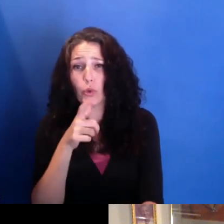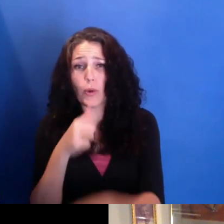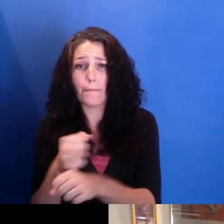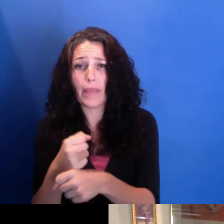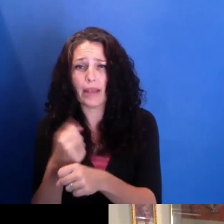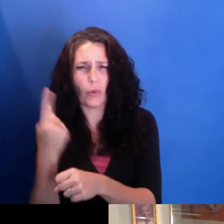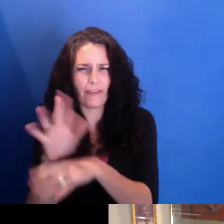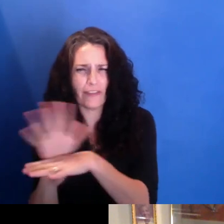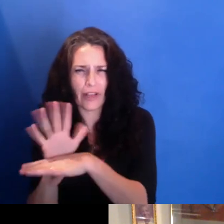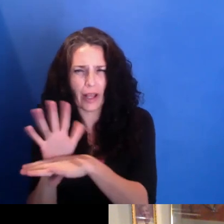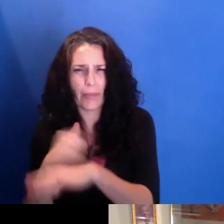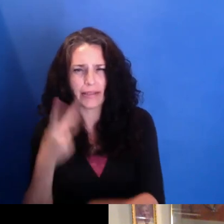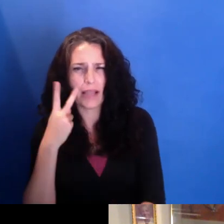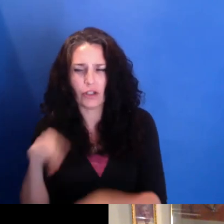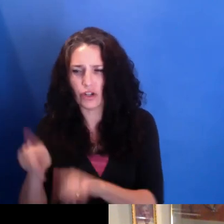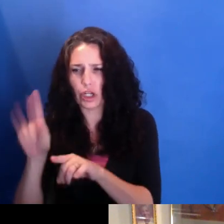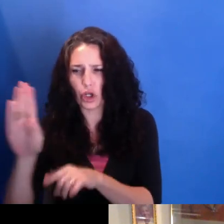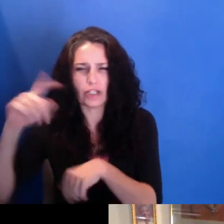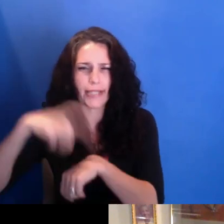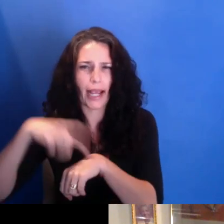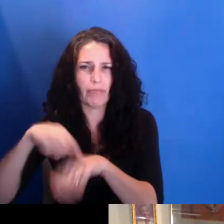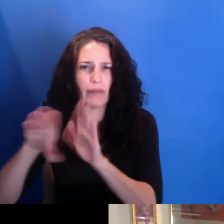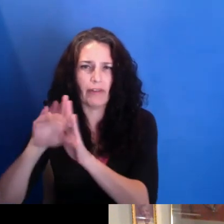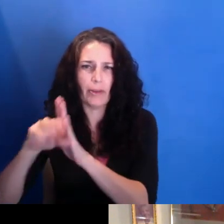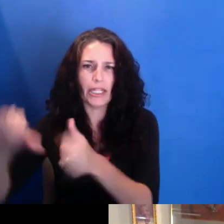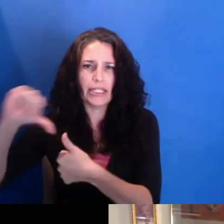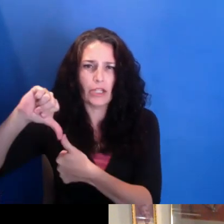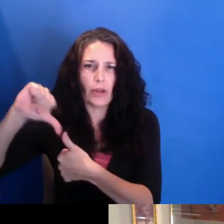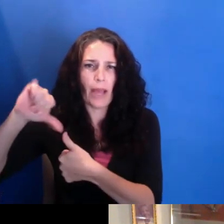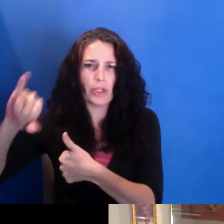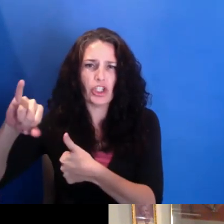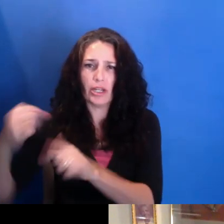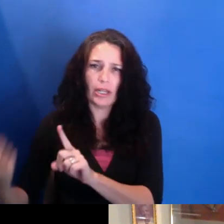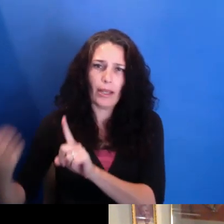her time in Central America. But she actually had a big impact on Scribe, a woman named Rachel ,,